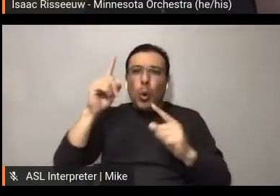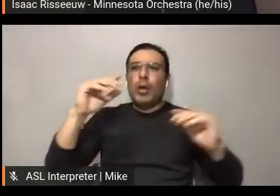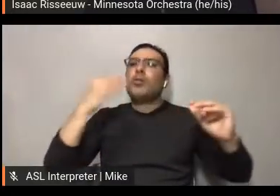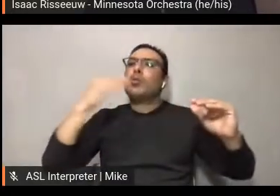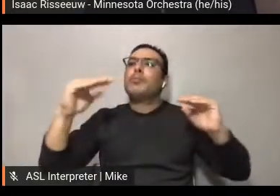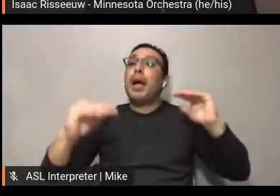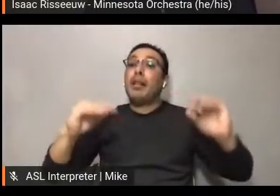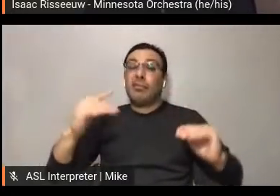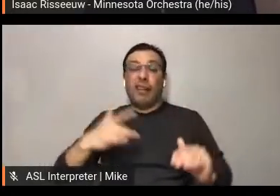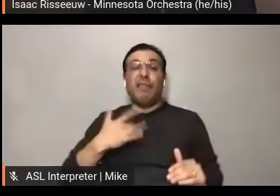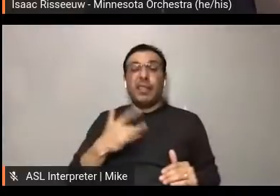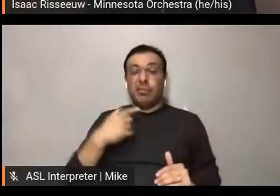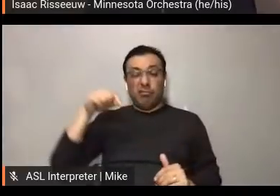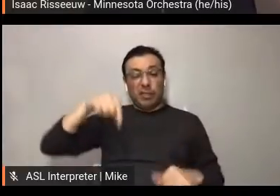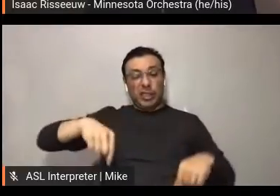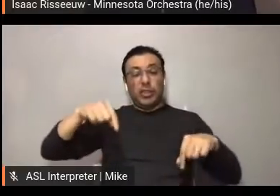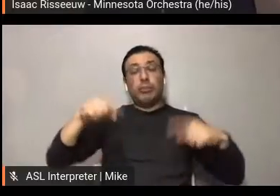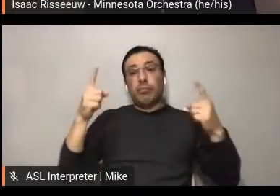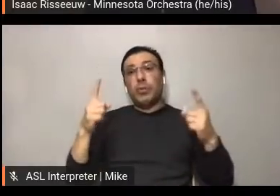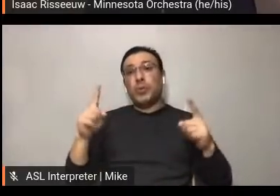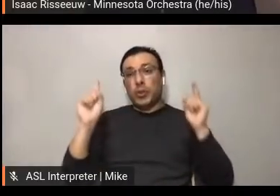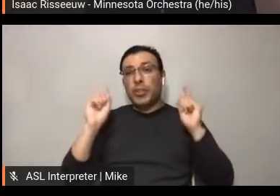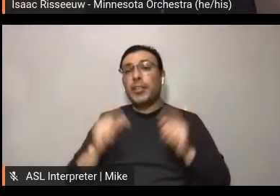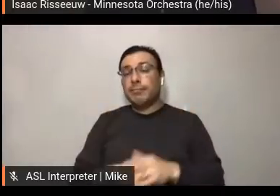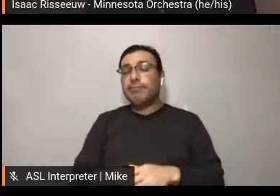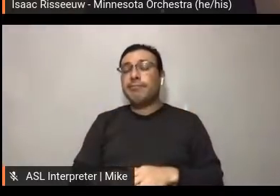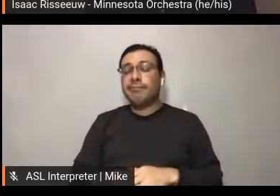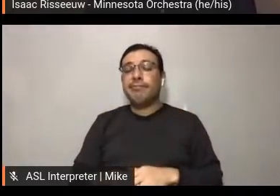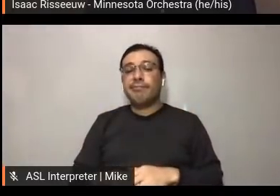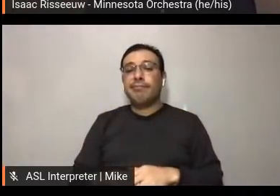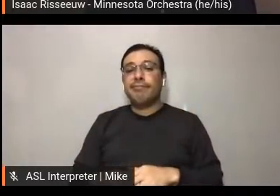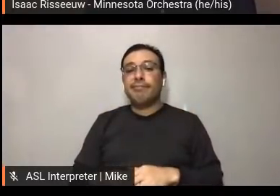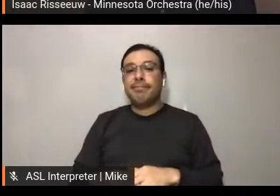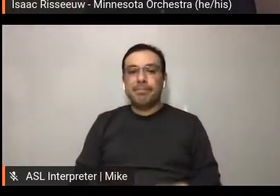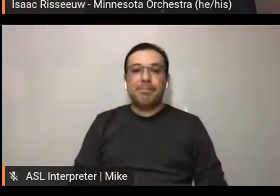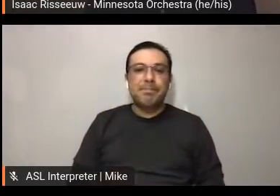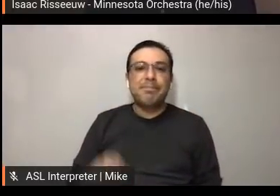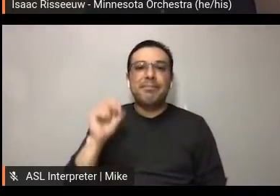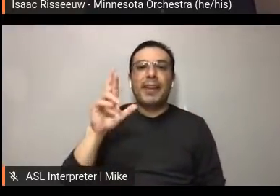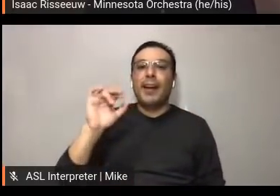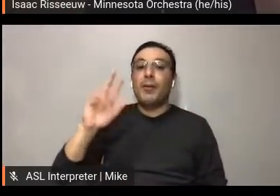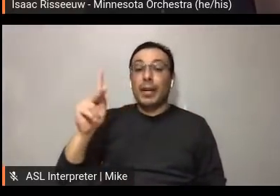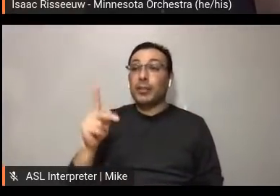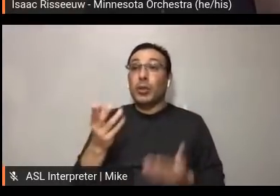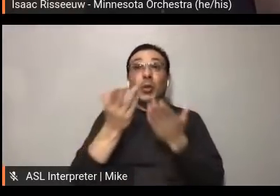Wonderful. I agree. Well, Micayla, Grant, Isaac, Jen, Antonio,